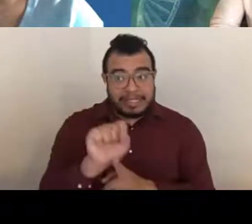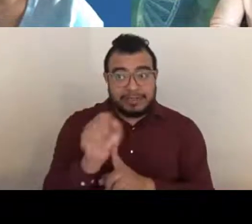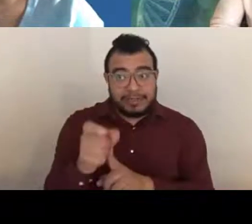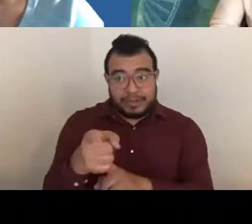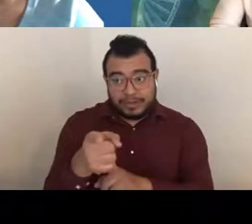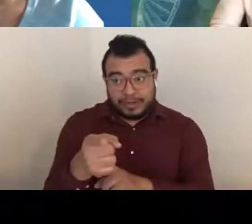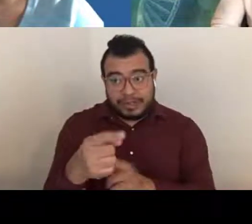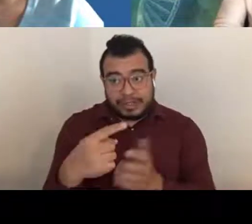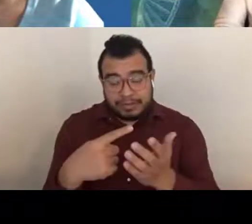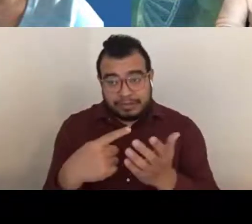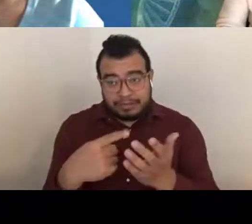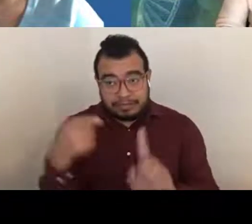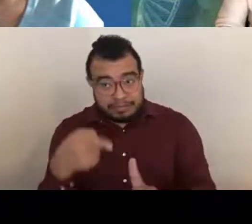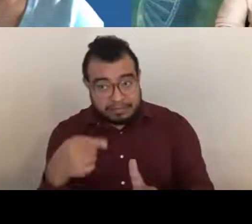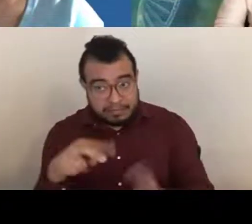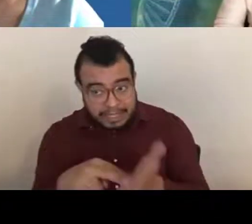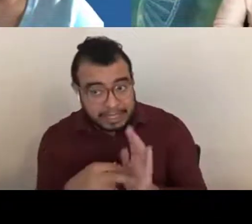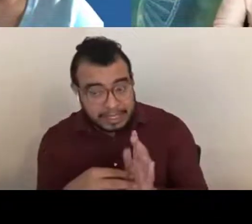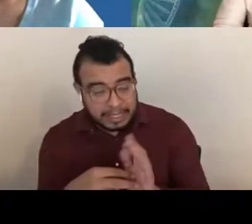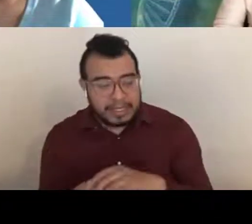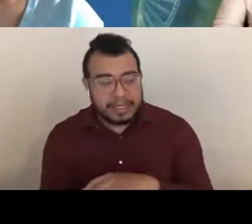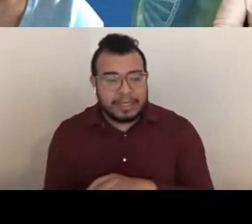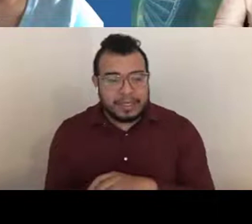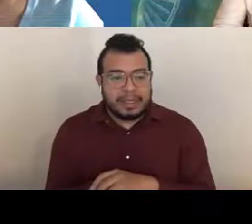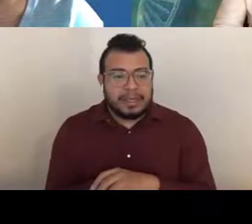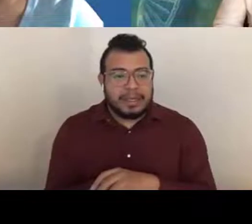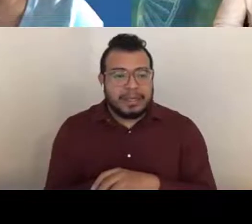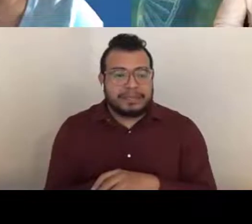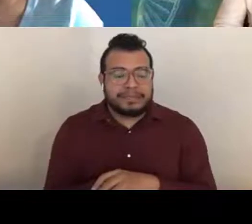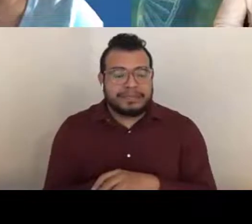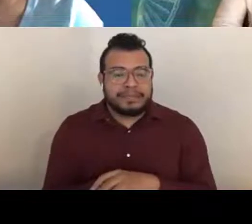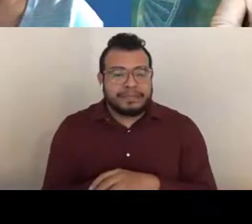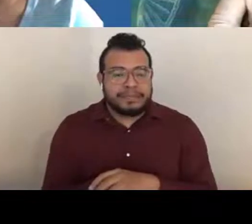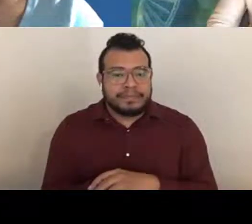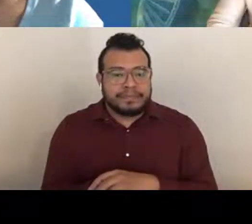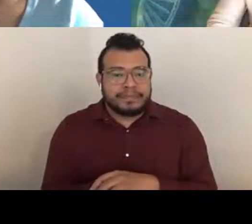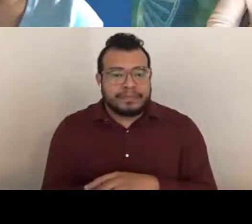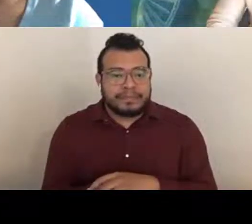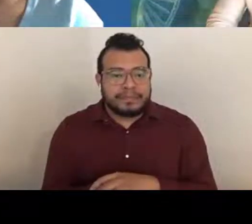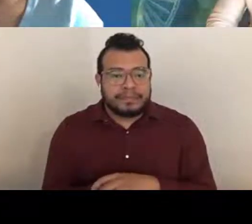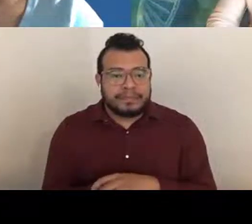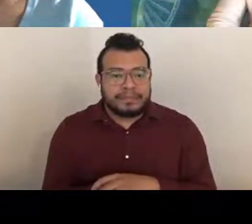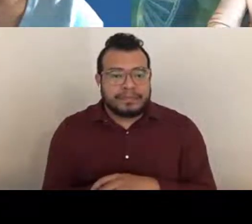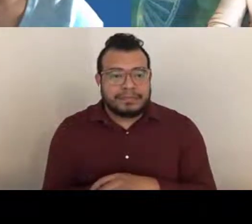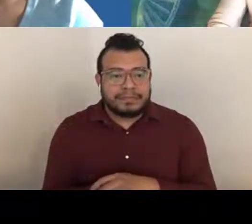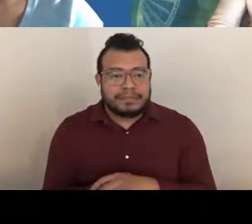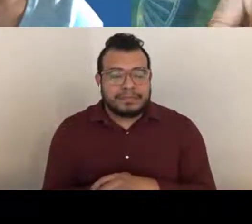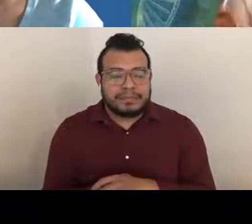I think that applying once you have enough .. .